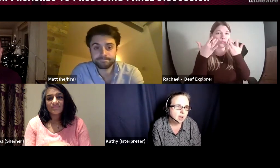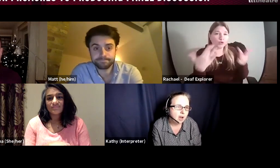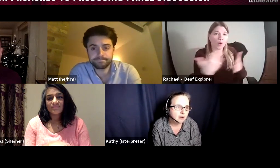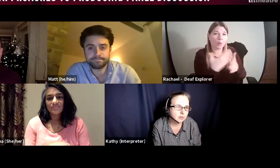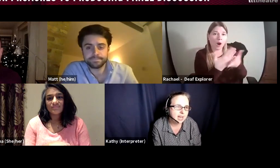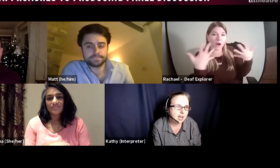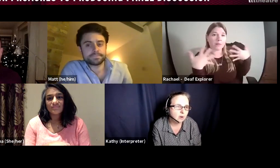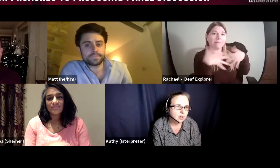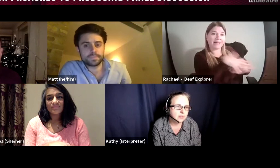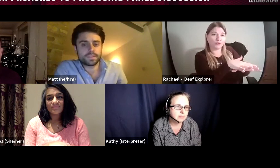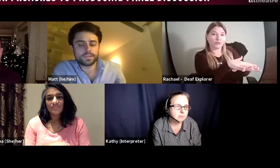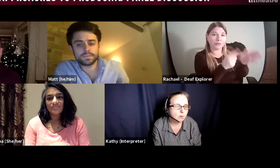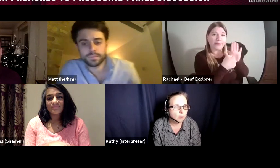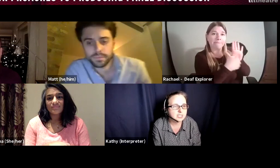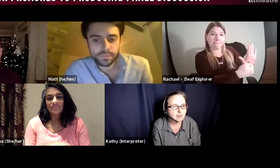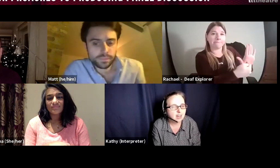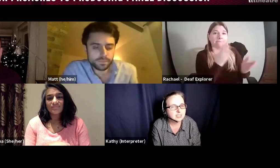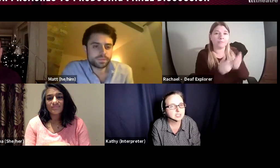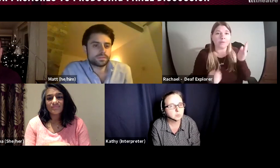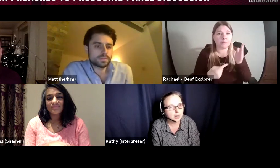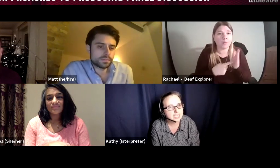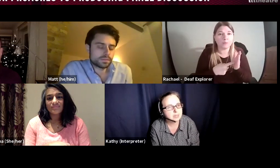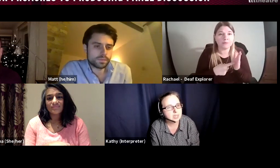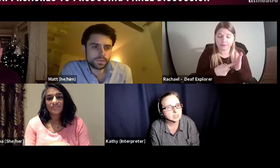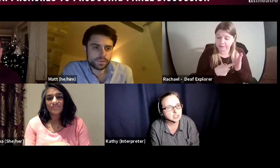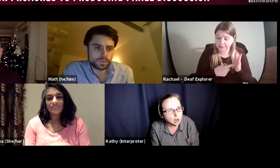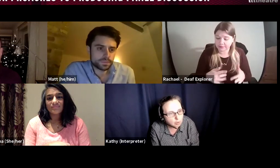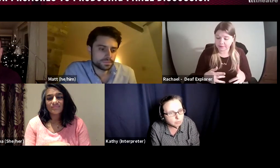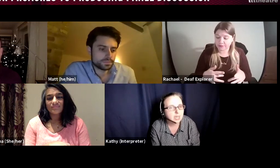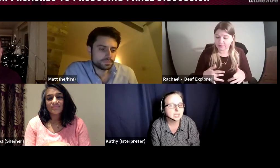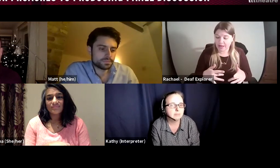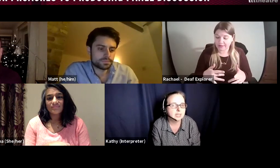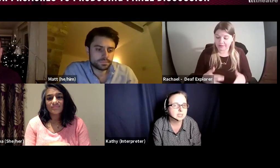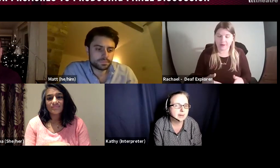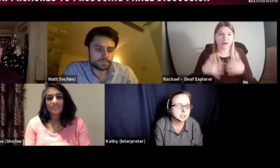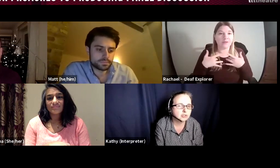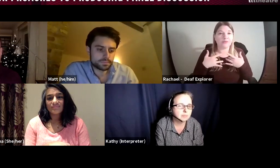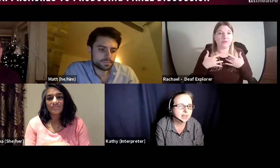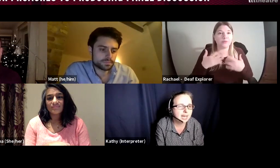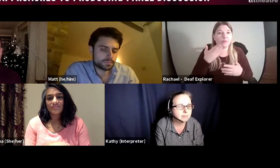hopeful now that more deaf artists work is being shown in the mainstream, and they are getting more